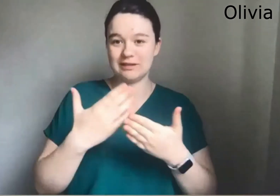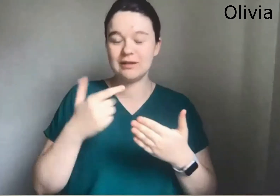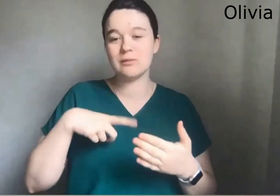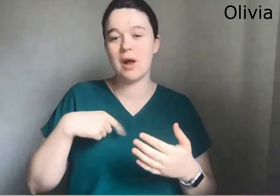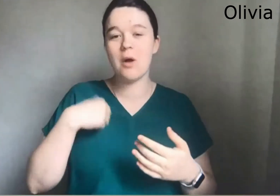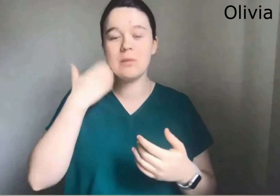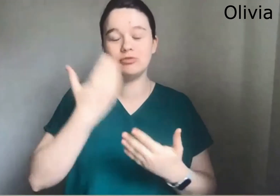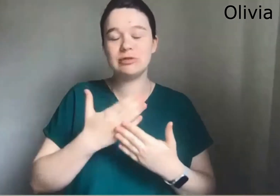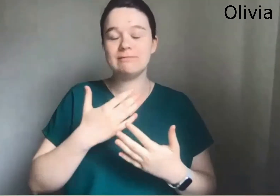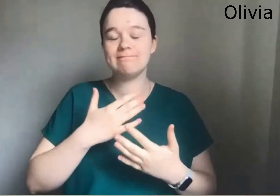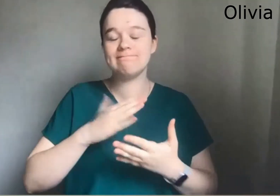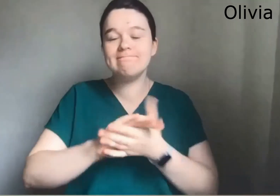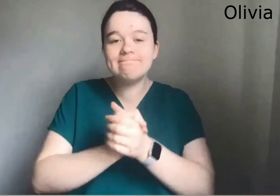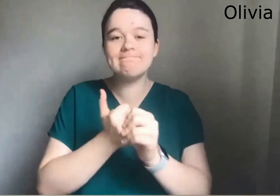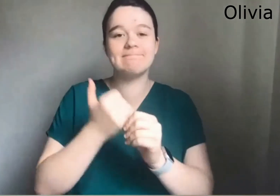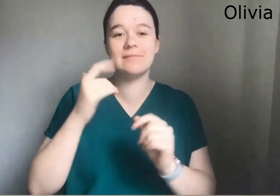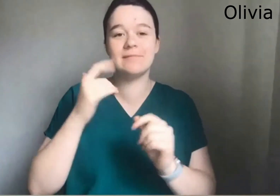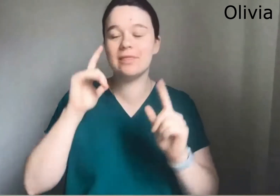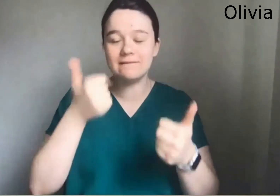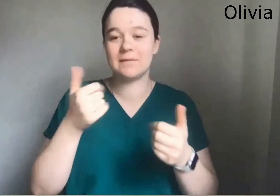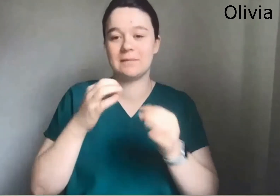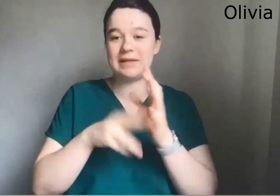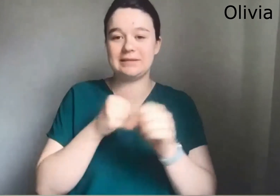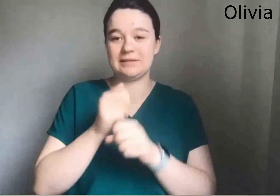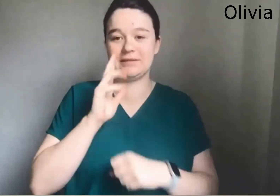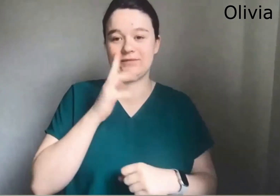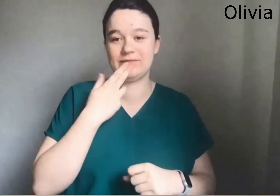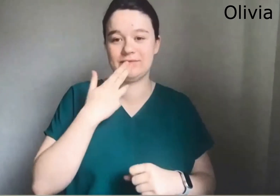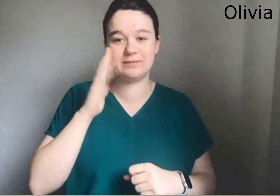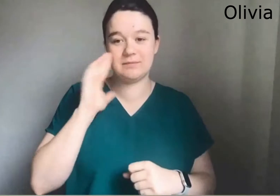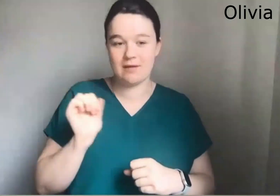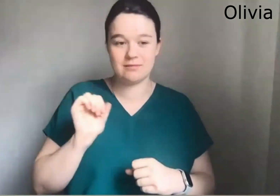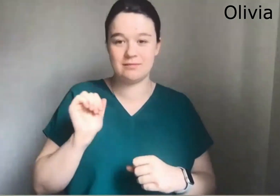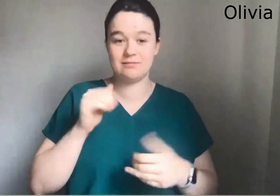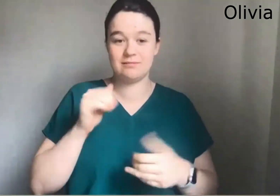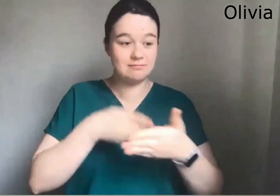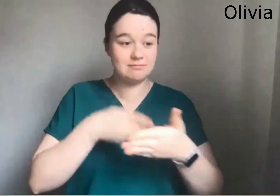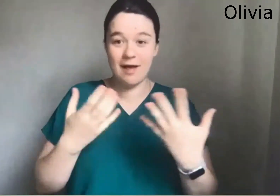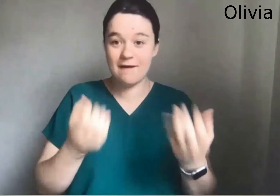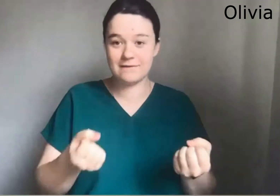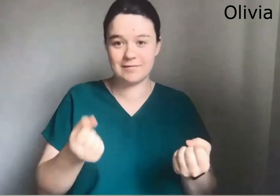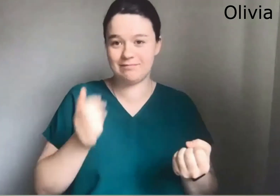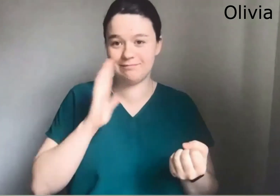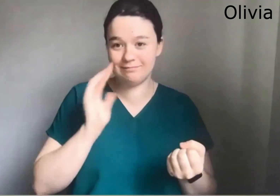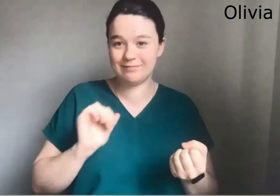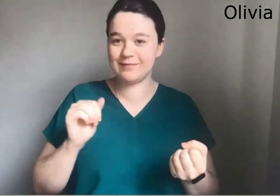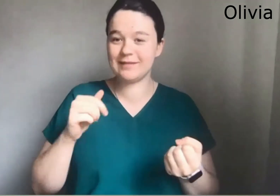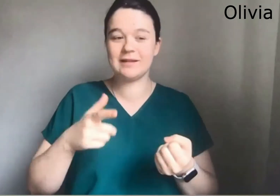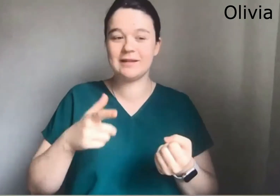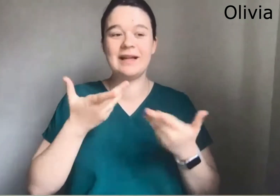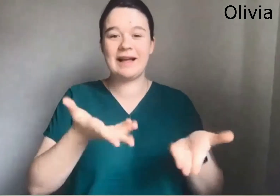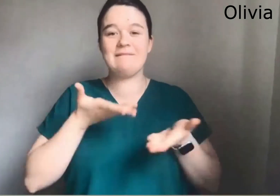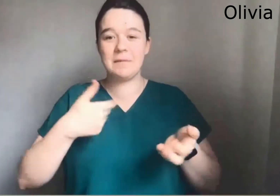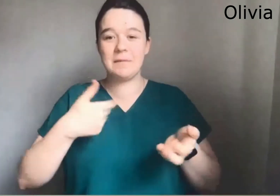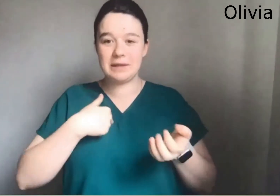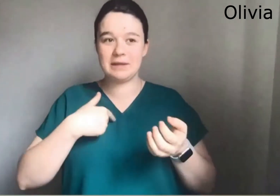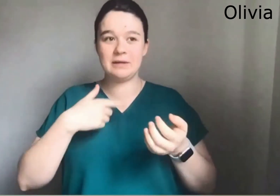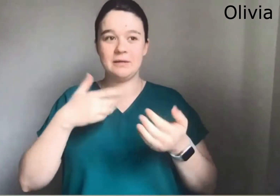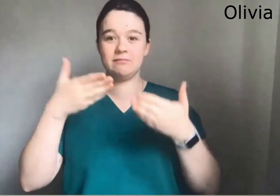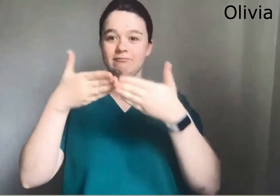What it means for my life really is that i'll always be grateful And I actually love being deaf regardless of the barriers regardless of life